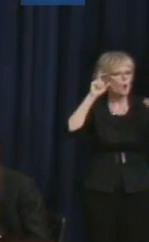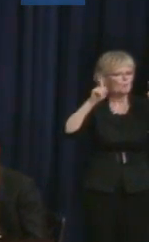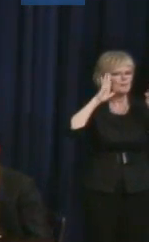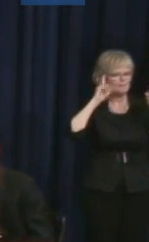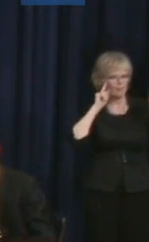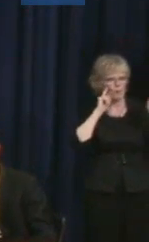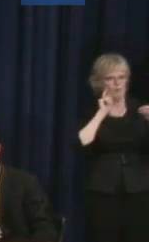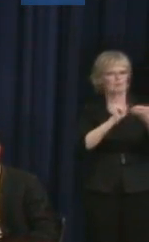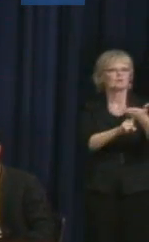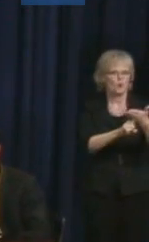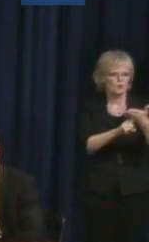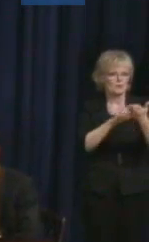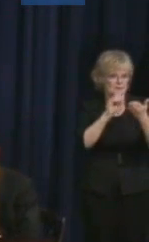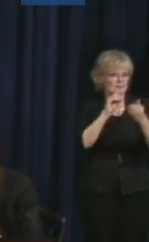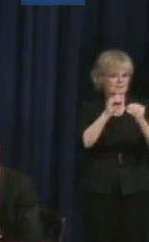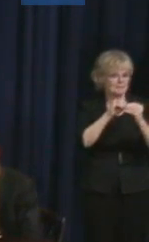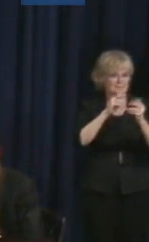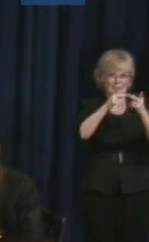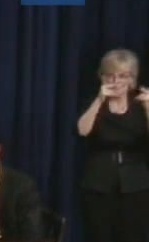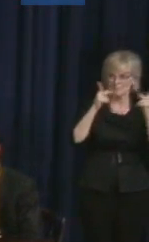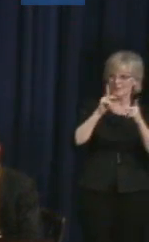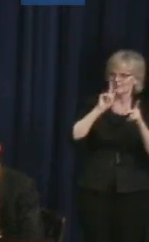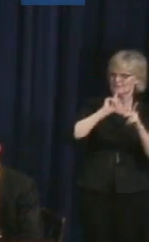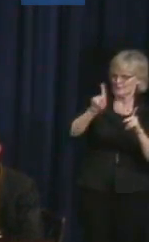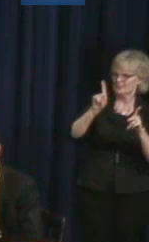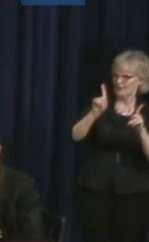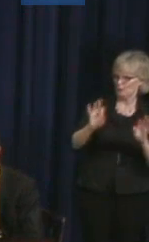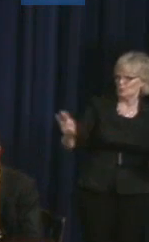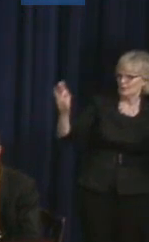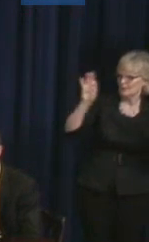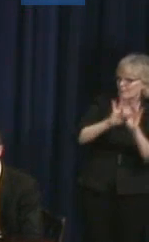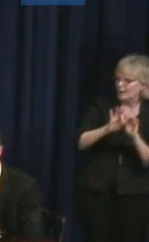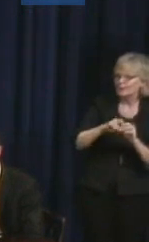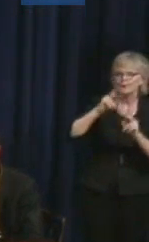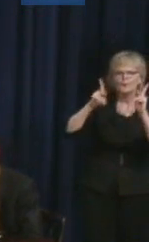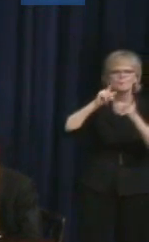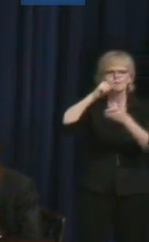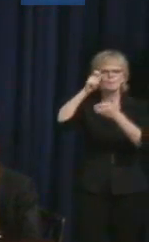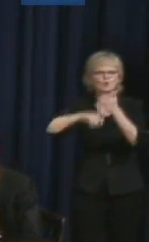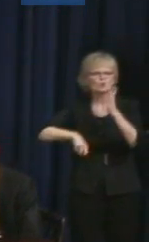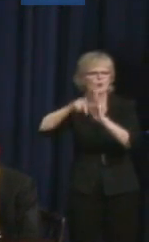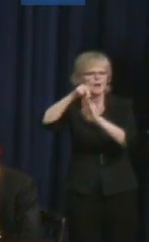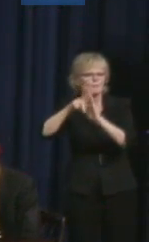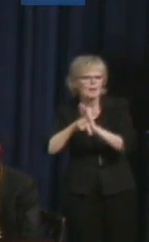places that matter, with policy makers and people who are responsible for enforcing the laws.